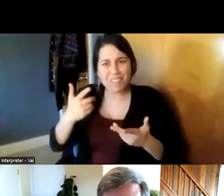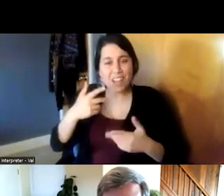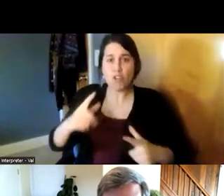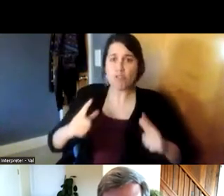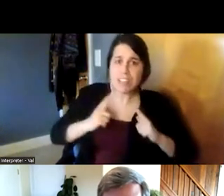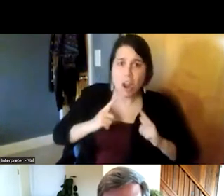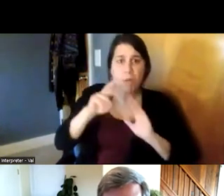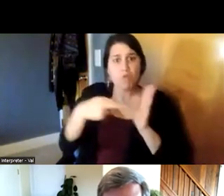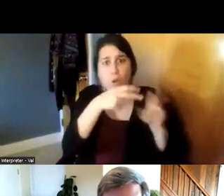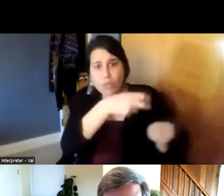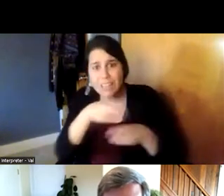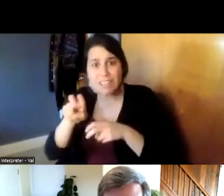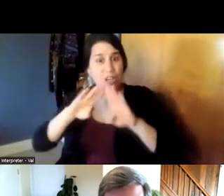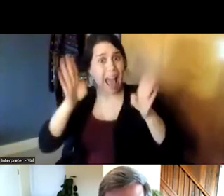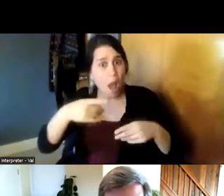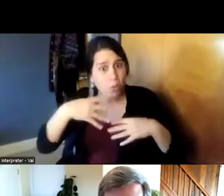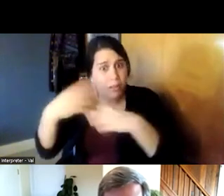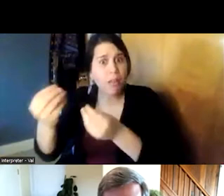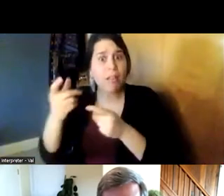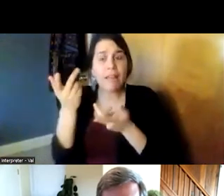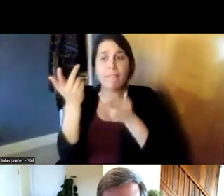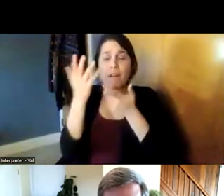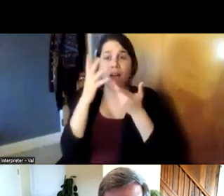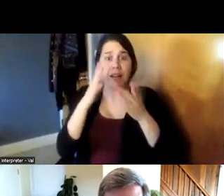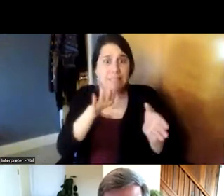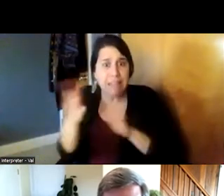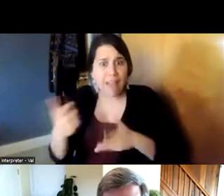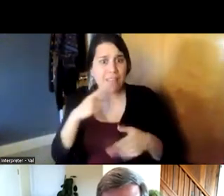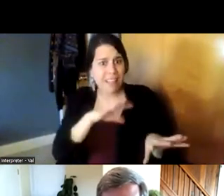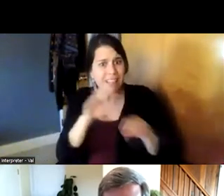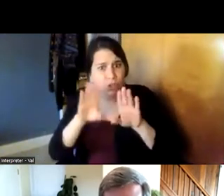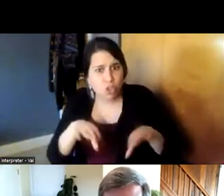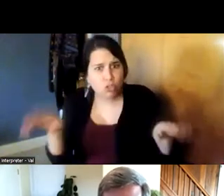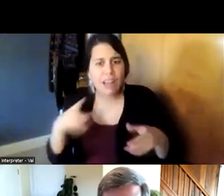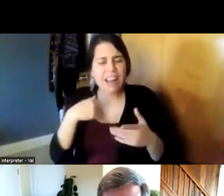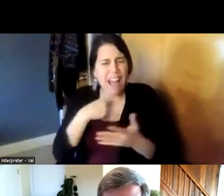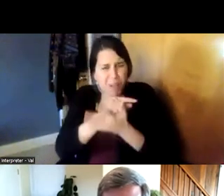changing households death grief are living your children and there's um in general has been a lot